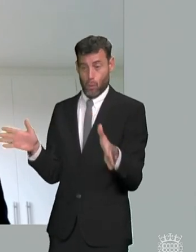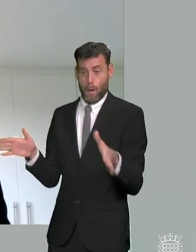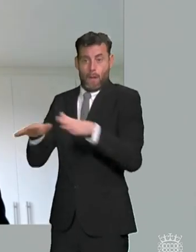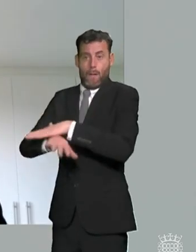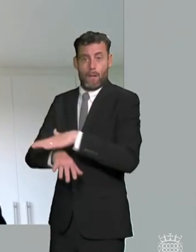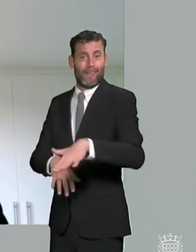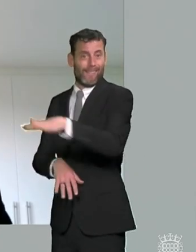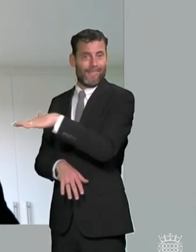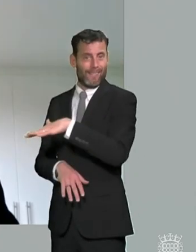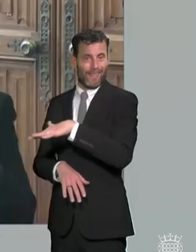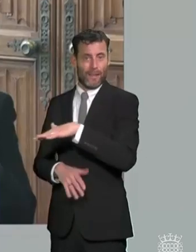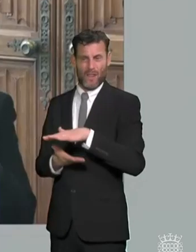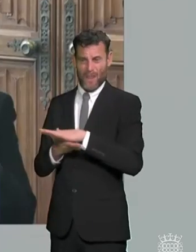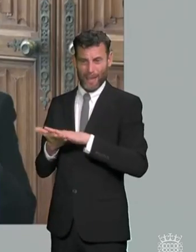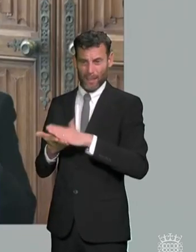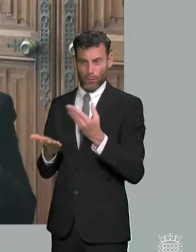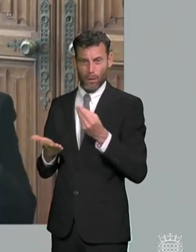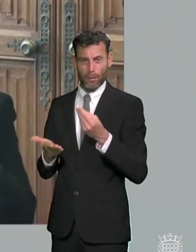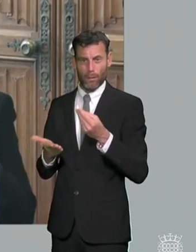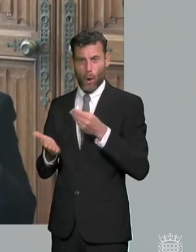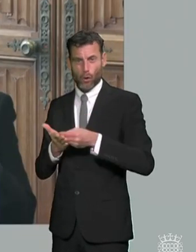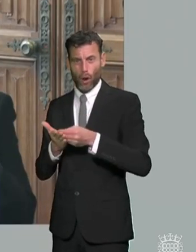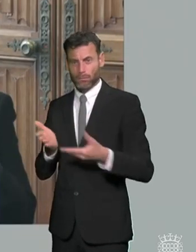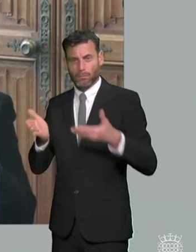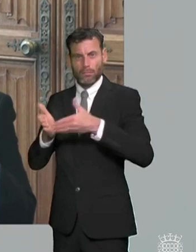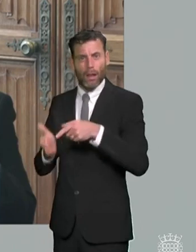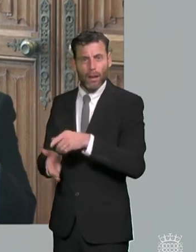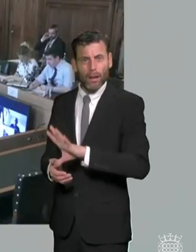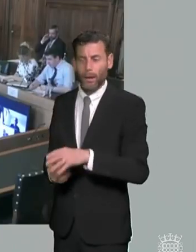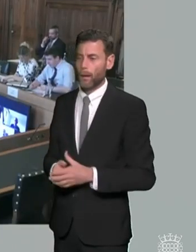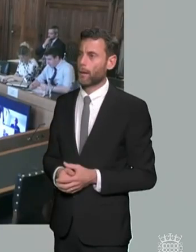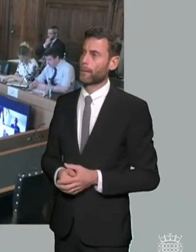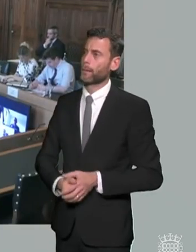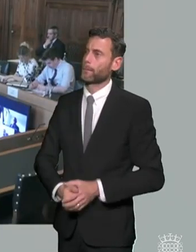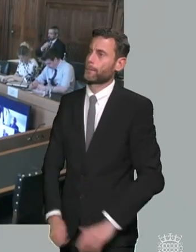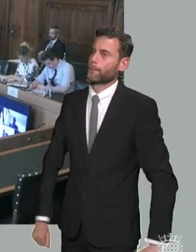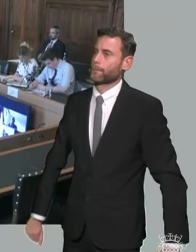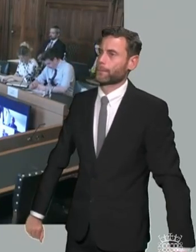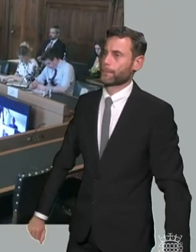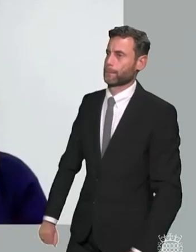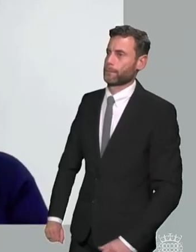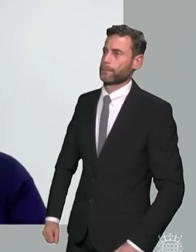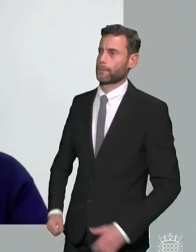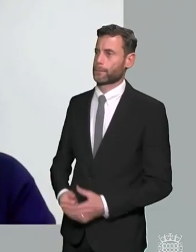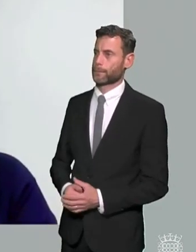cost thanks um ali please yeah i mean i i would absolutely agree with that point and i think